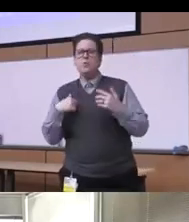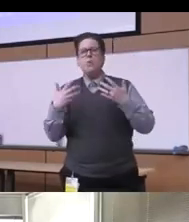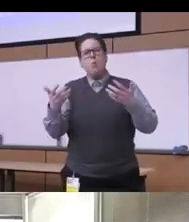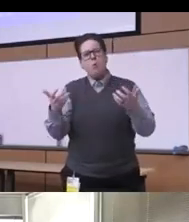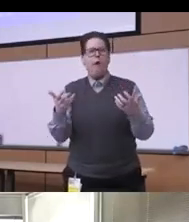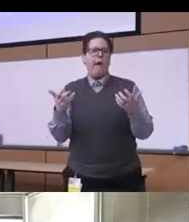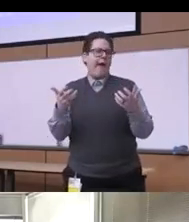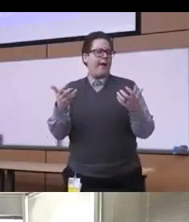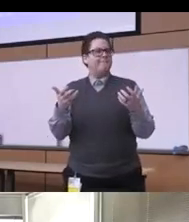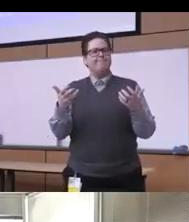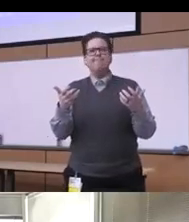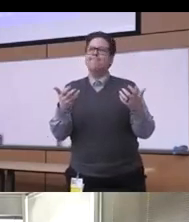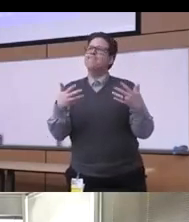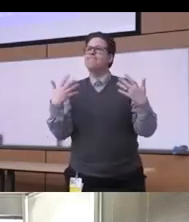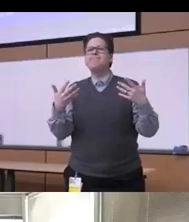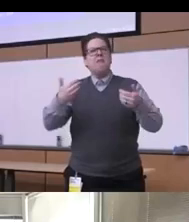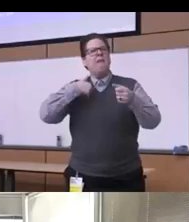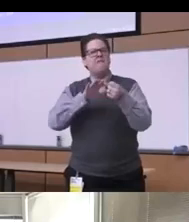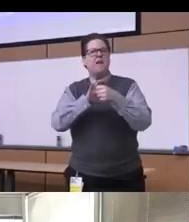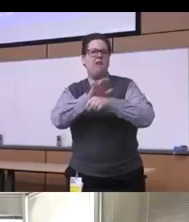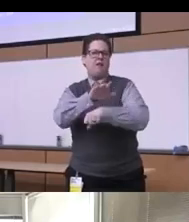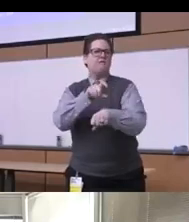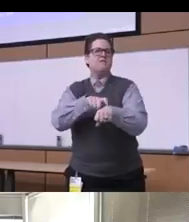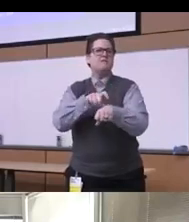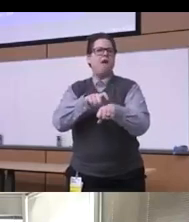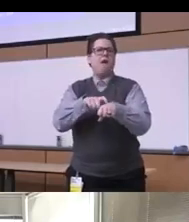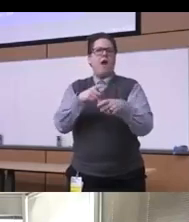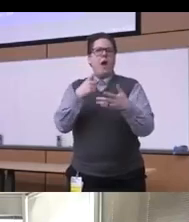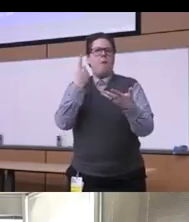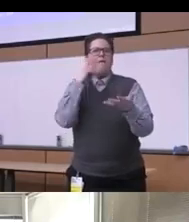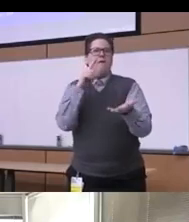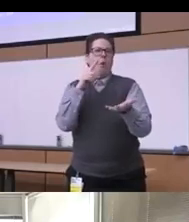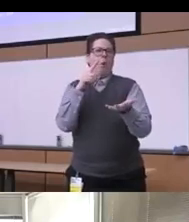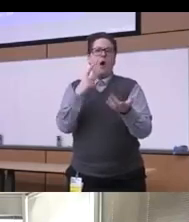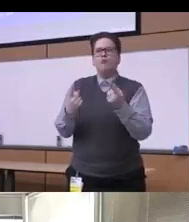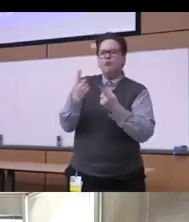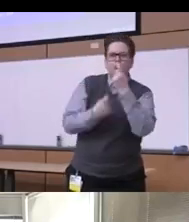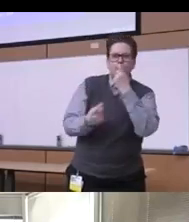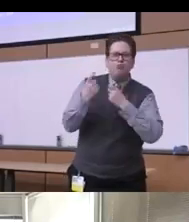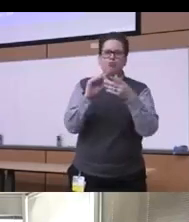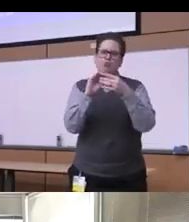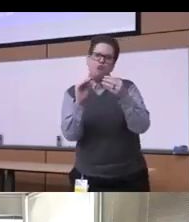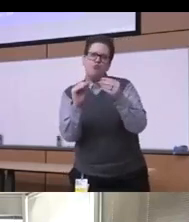uh give enough time for any Reflections or questions you know so we can have a little